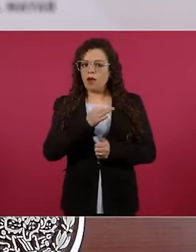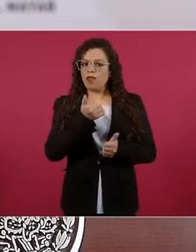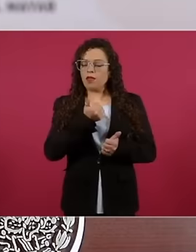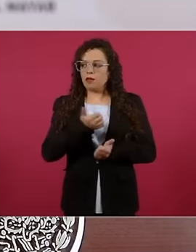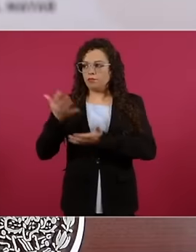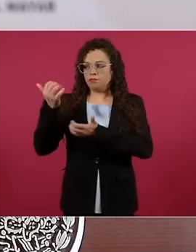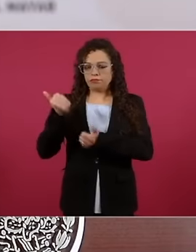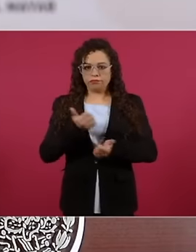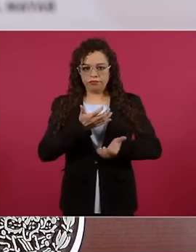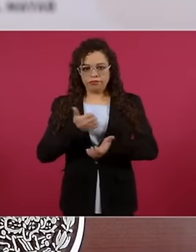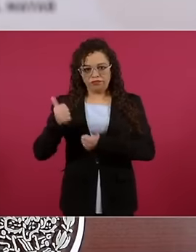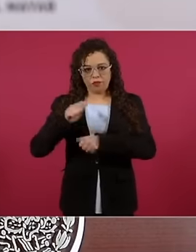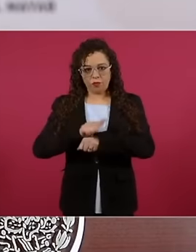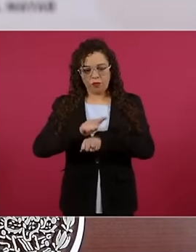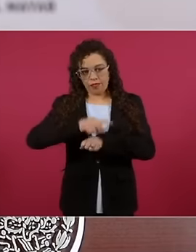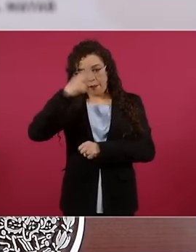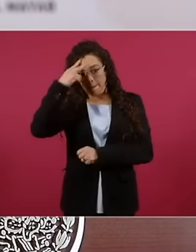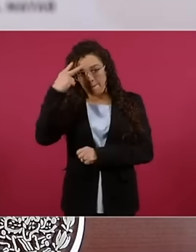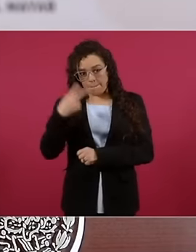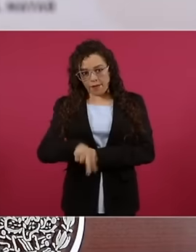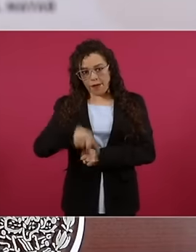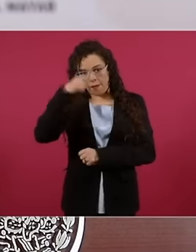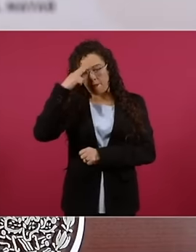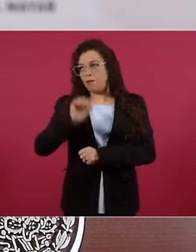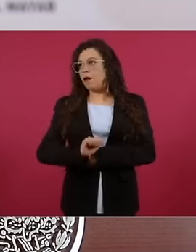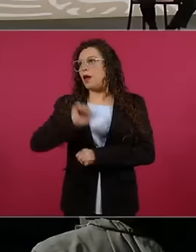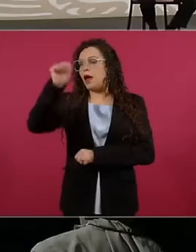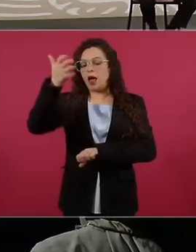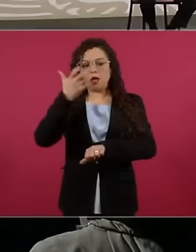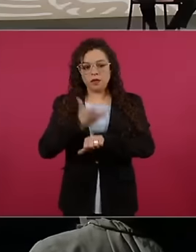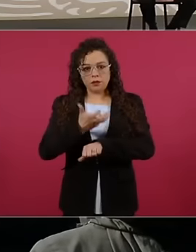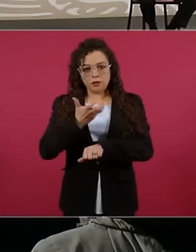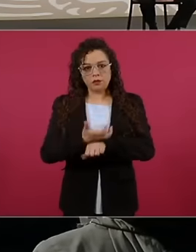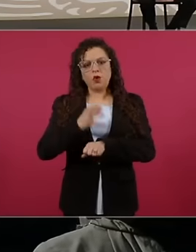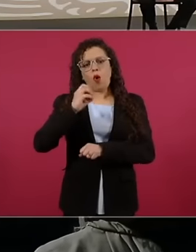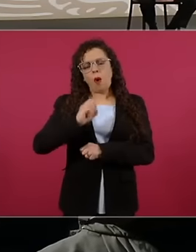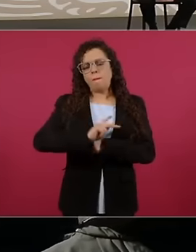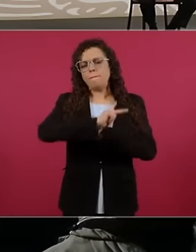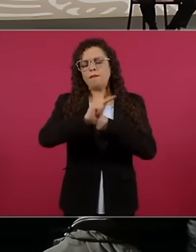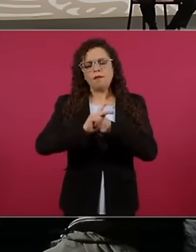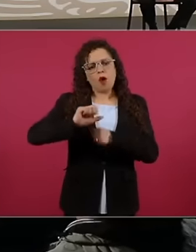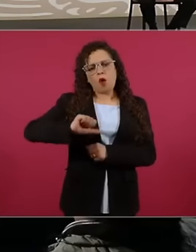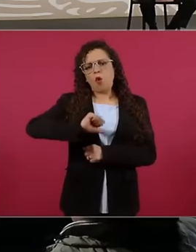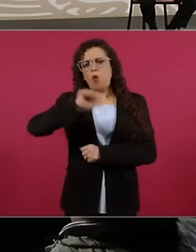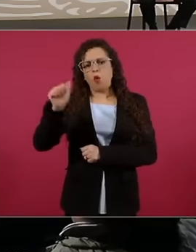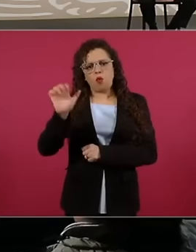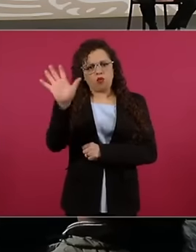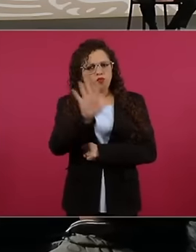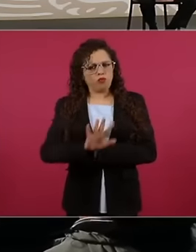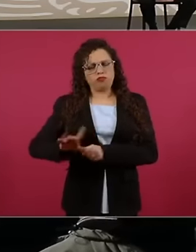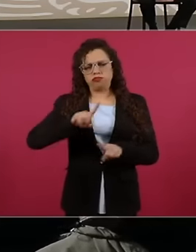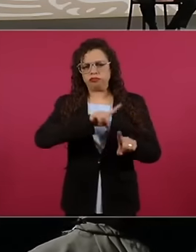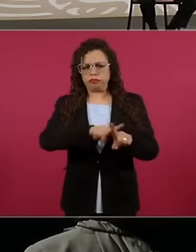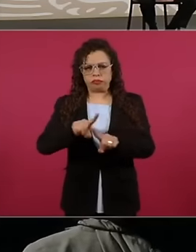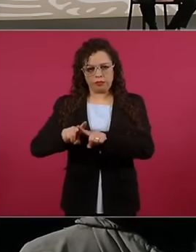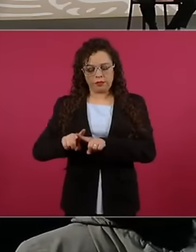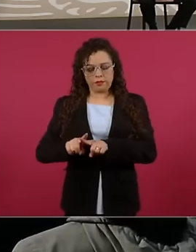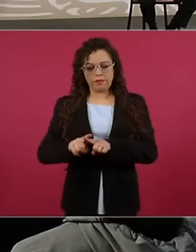the United States and to other countries, the next one please, another important work that we are